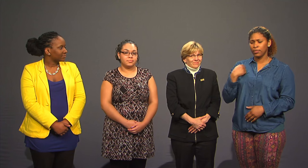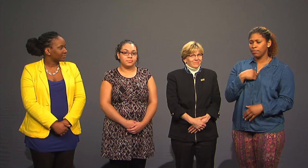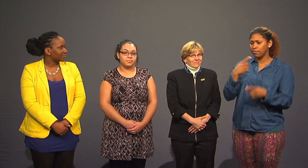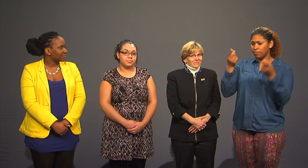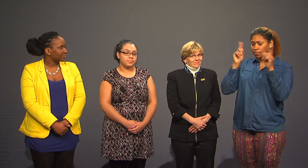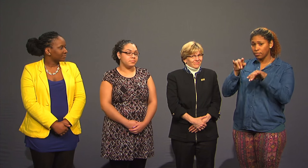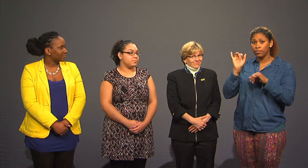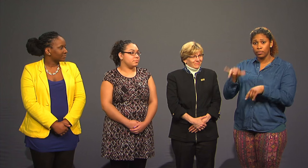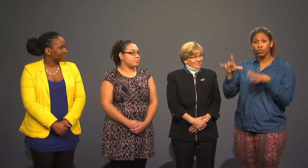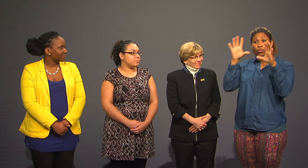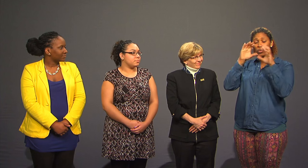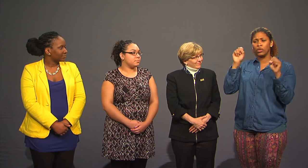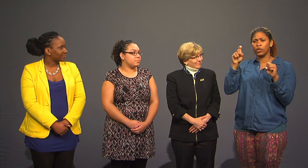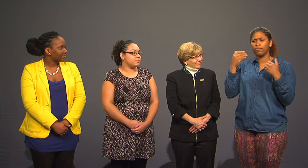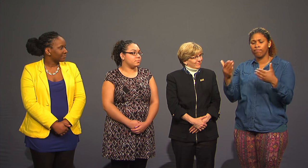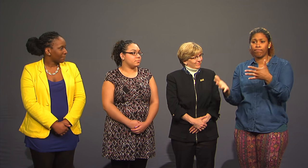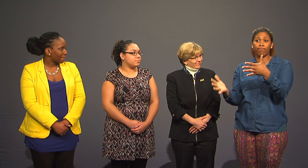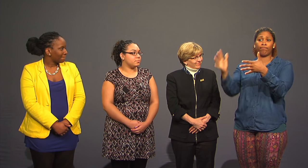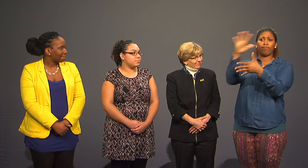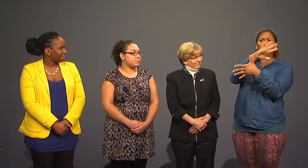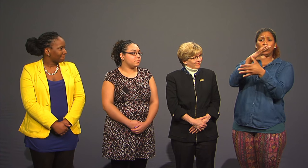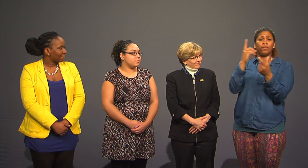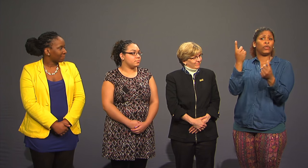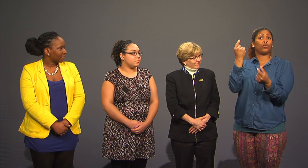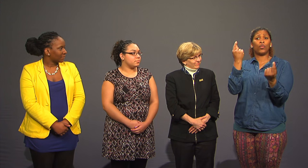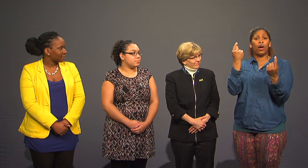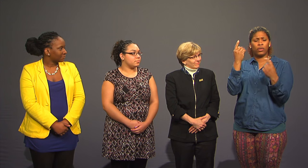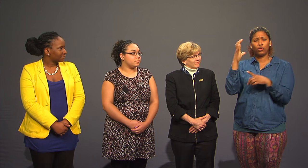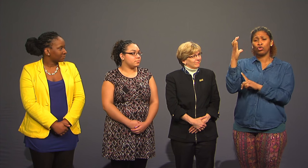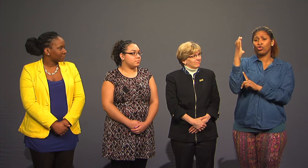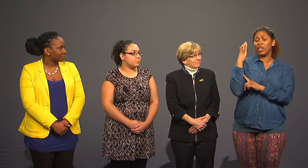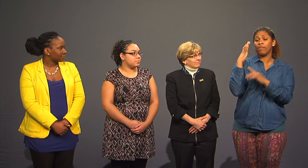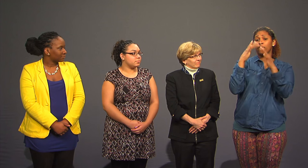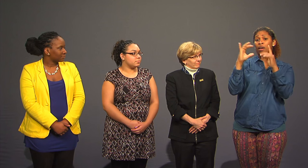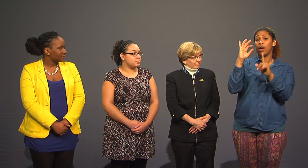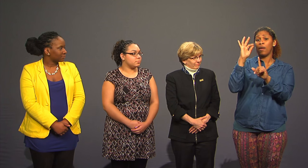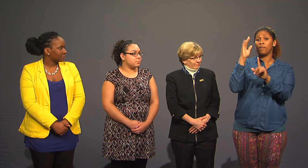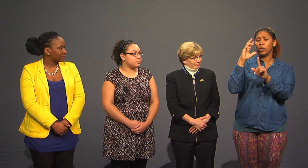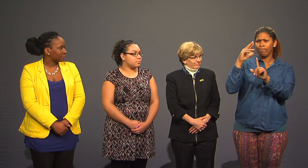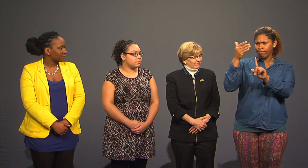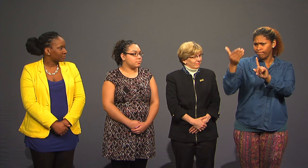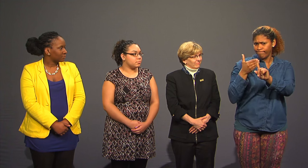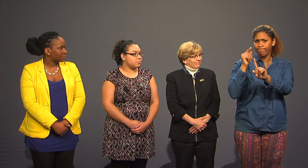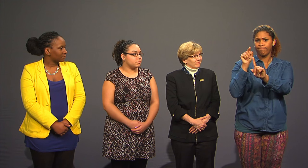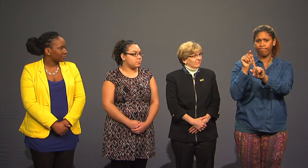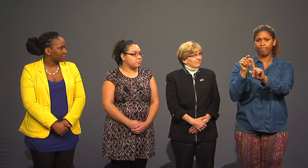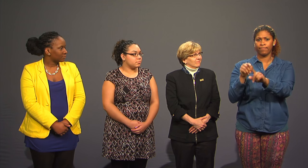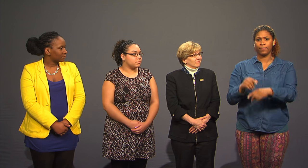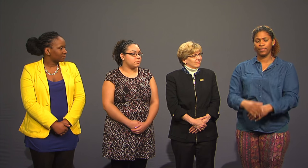We've agreed that the President will make the hiring of a new Chief Diversity Officer (CDO) a priority.